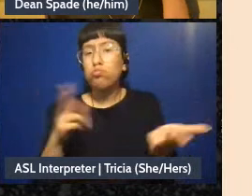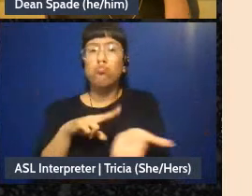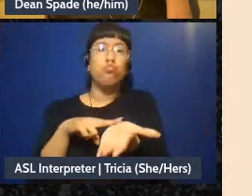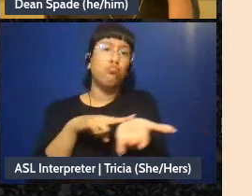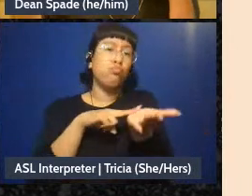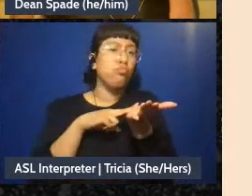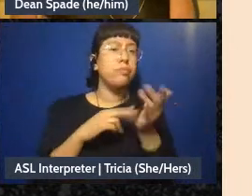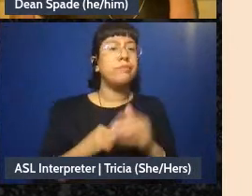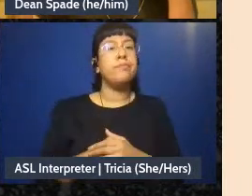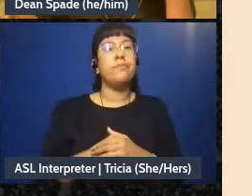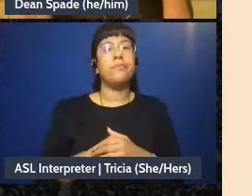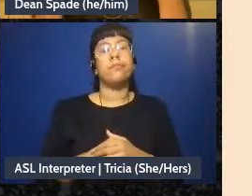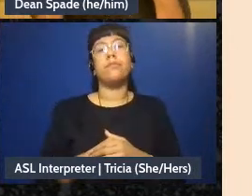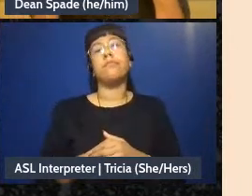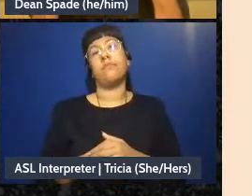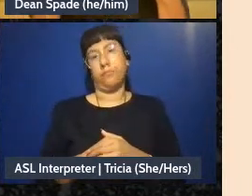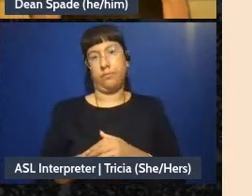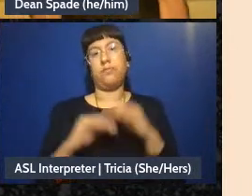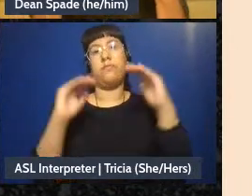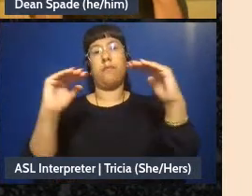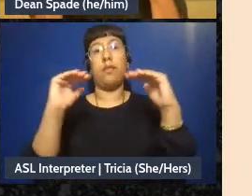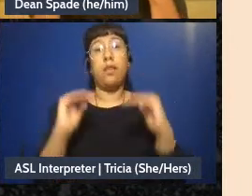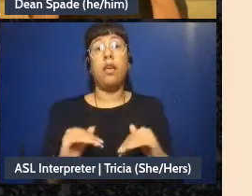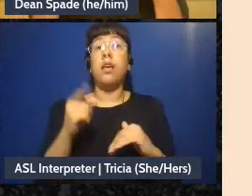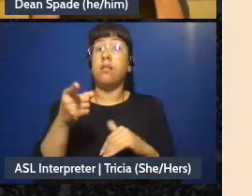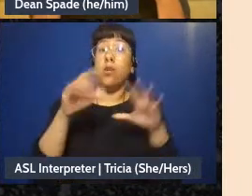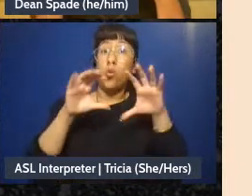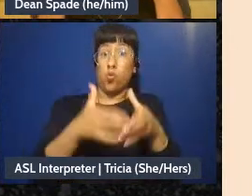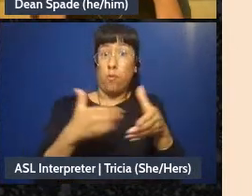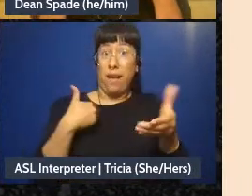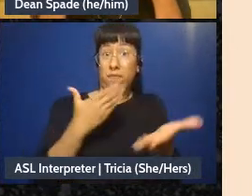And I think this is true too for groups that have budgets, some groups don't have budgets,